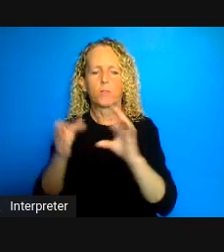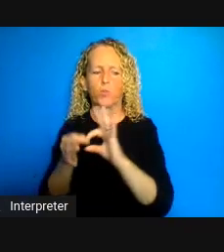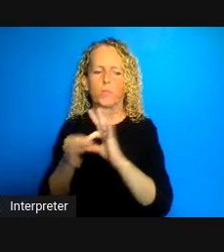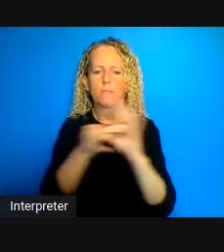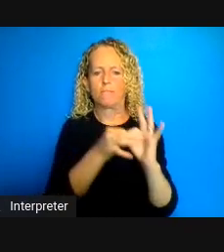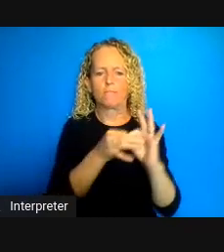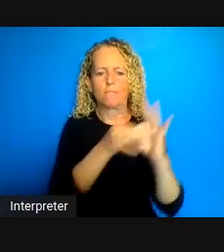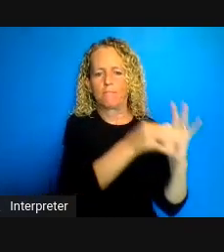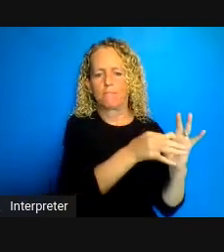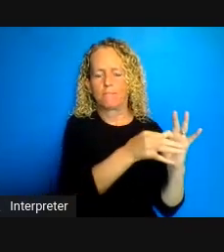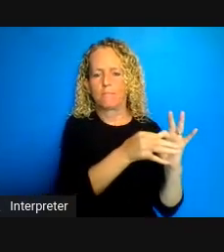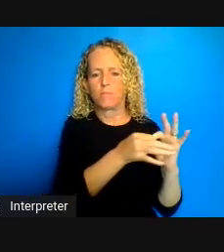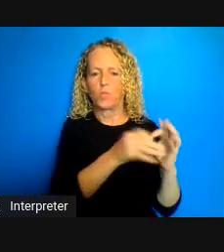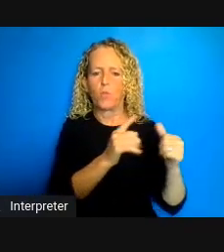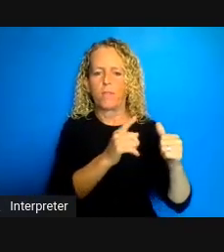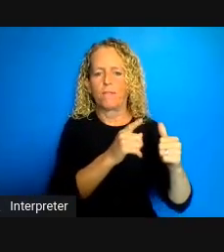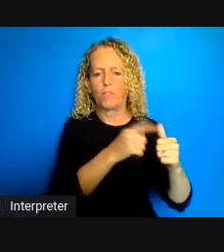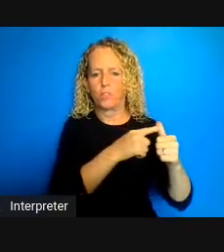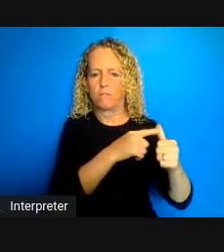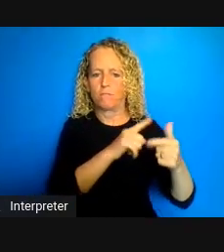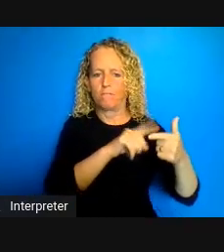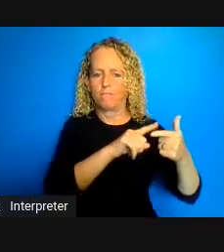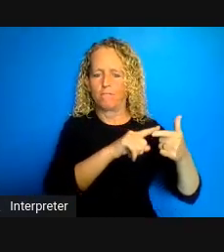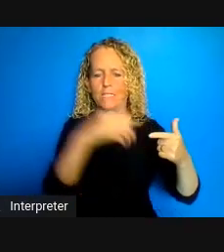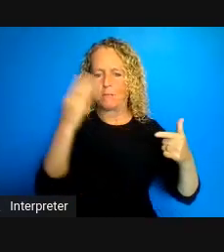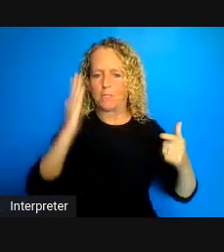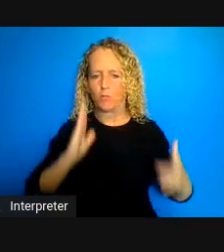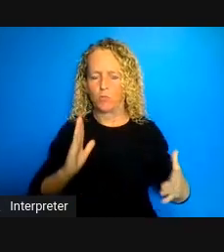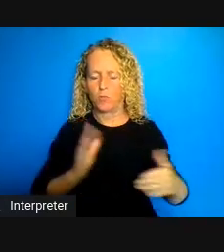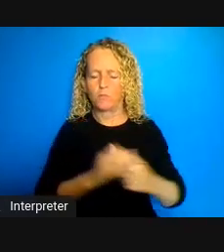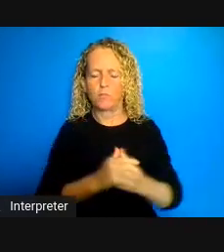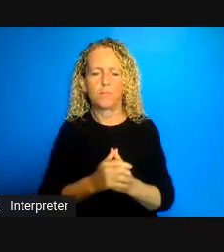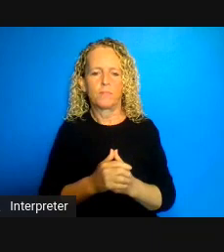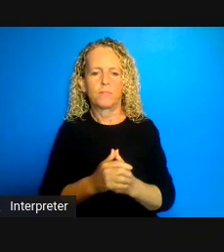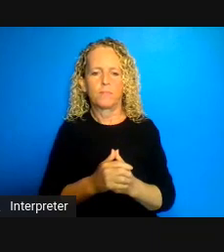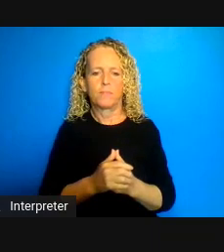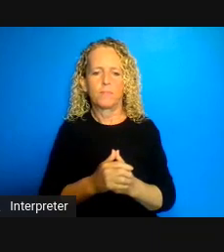and Sheila have already shared with us Adelina mentioned the